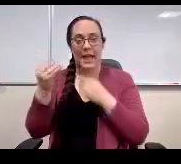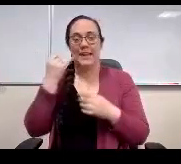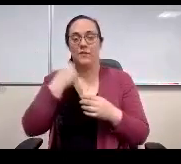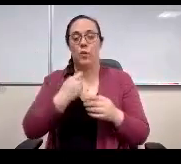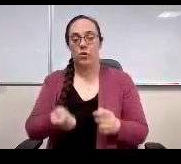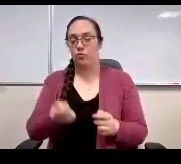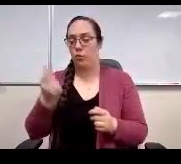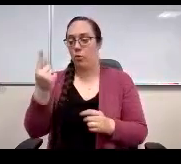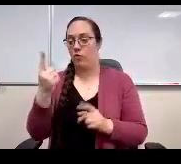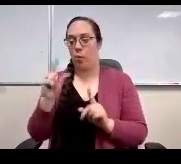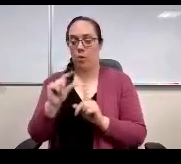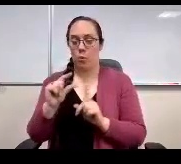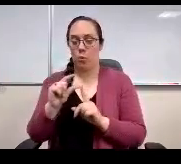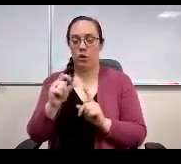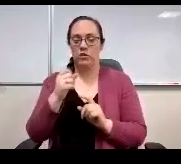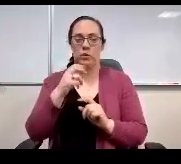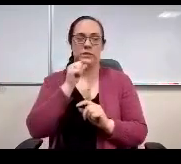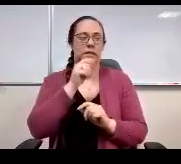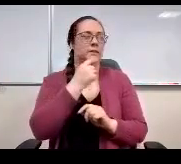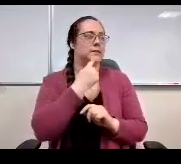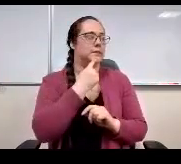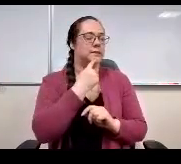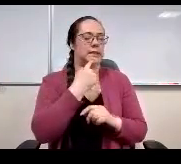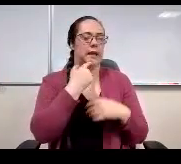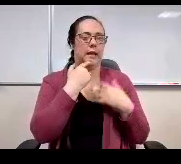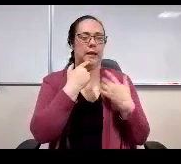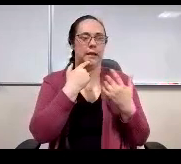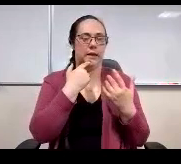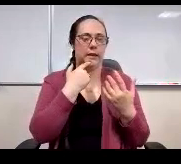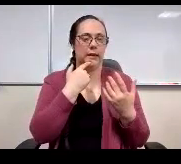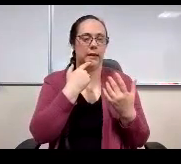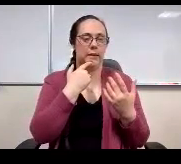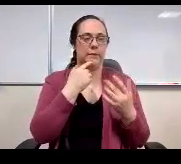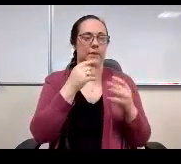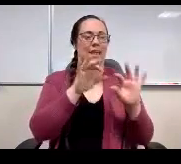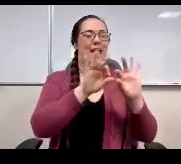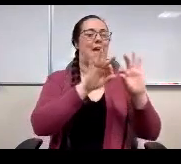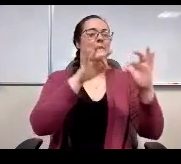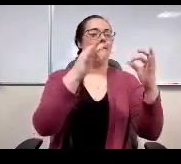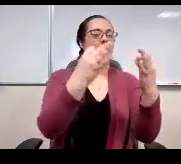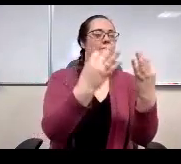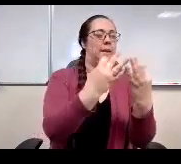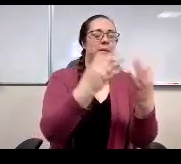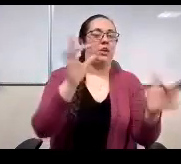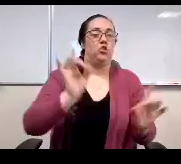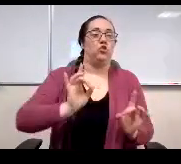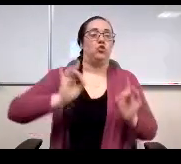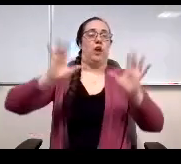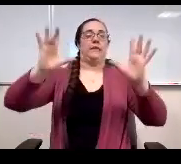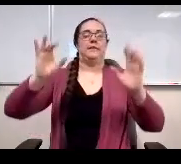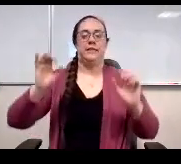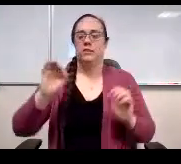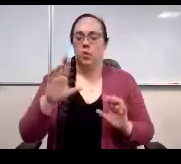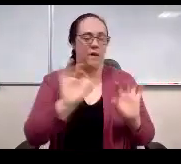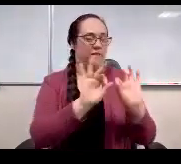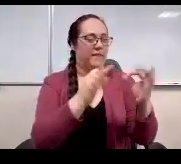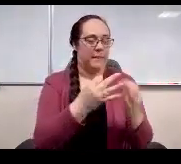So that it didn't say. A family crisis or whatever? Yeah emergency that that would be fine.